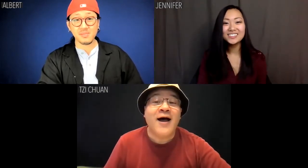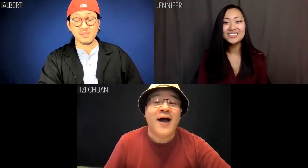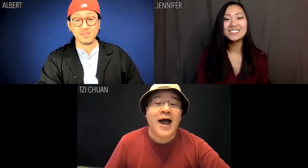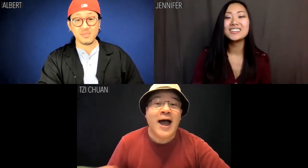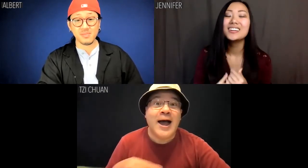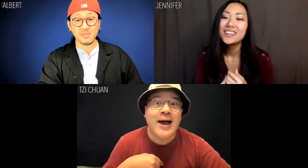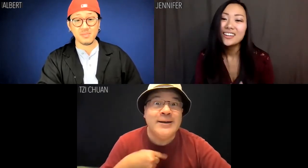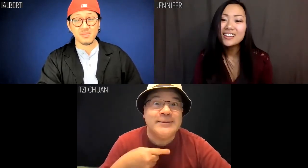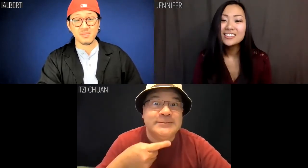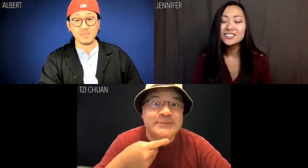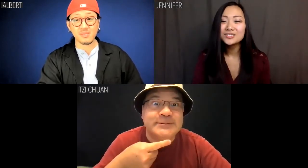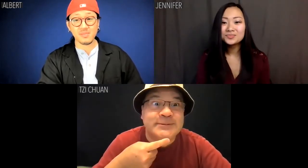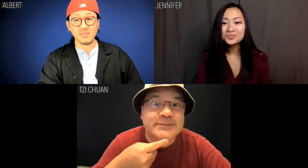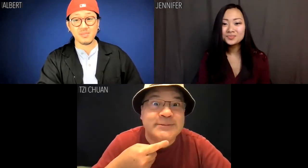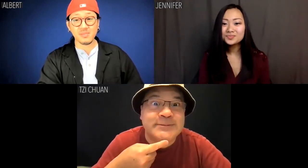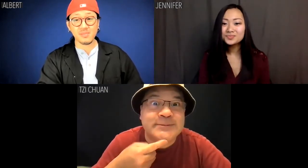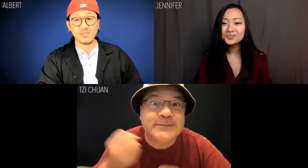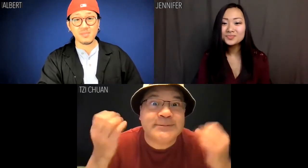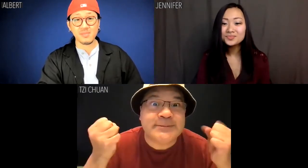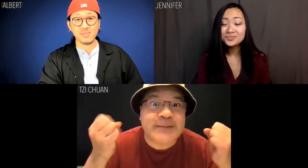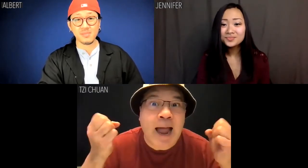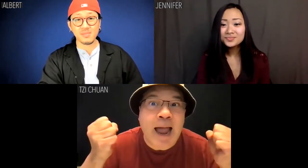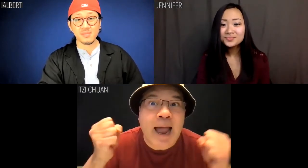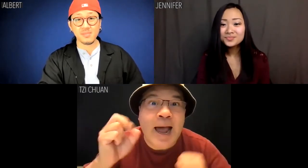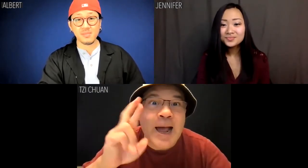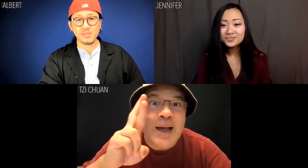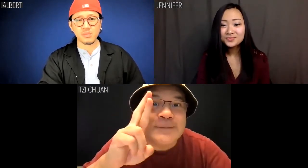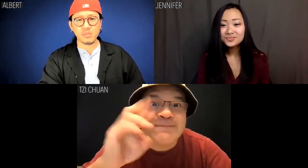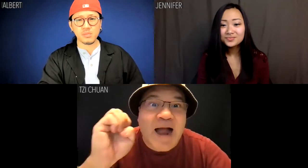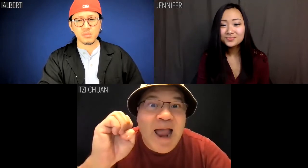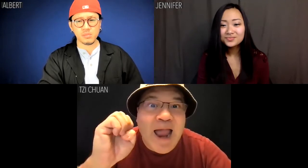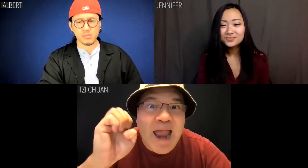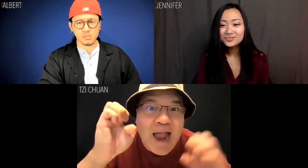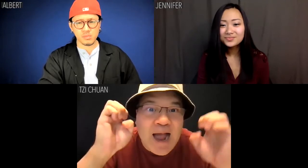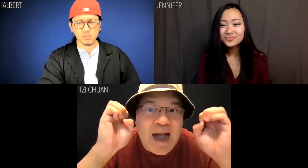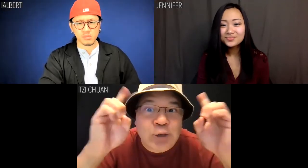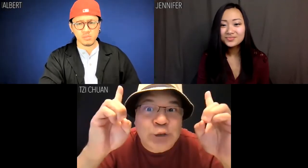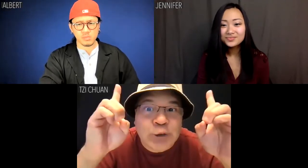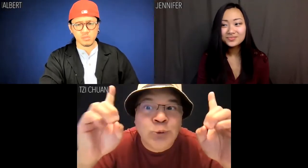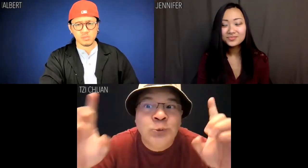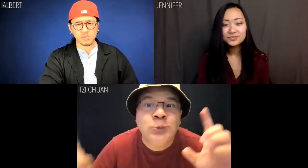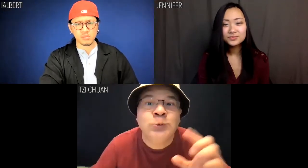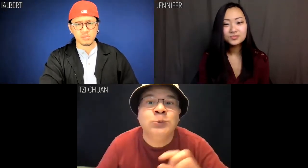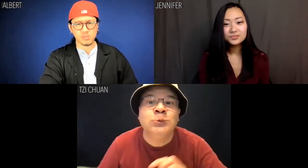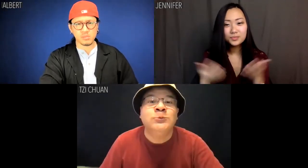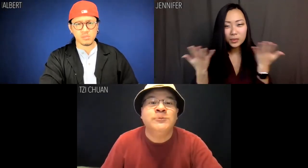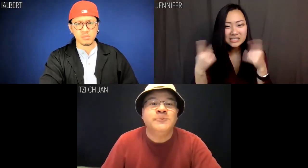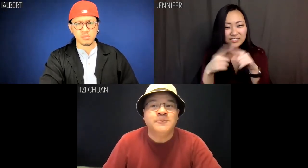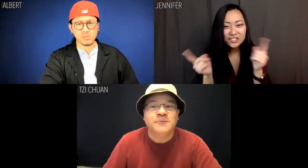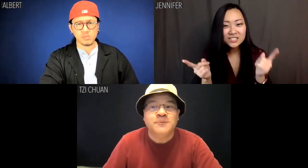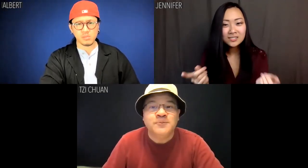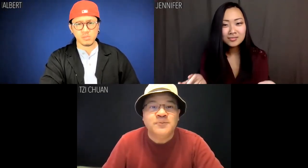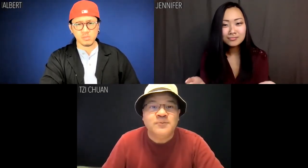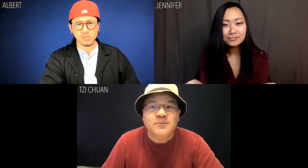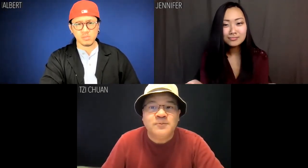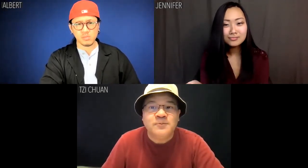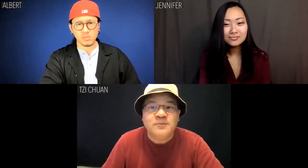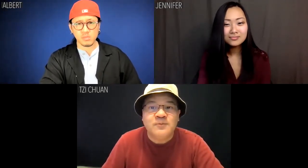Tzi Chuan: Ah-ah. I said re-education. Jennifer: What's the diff?